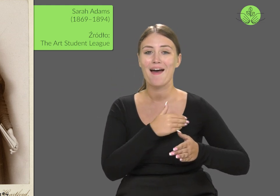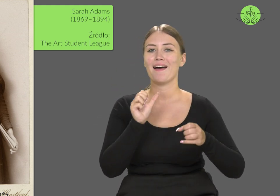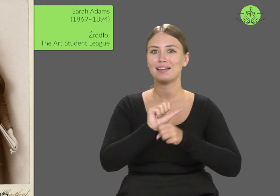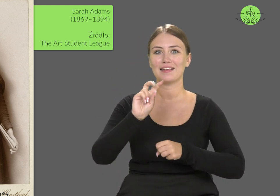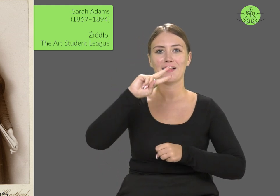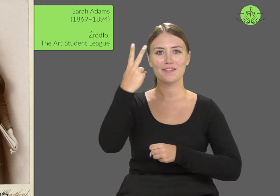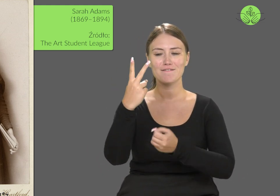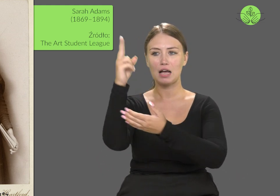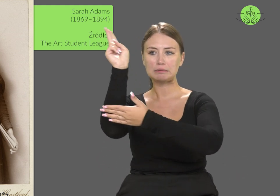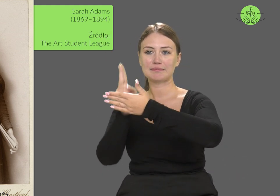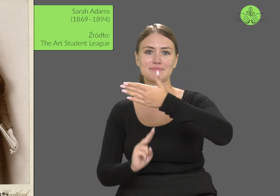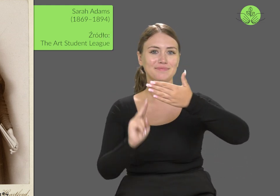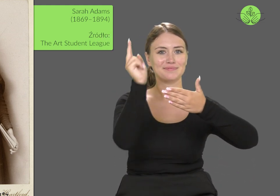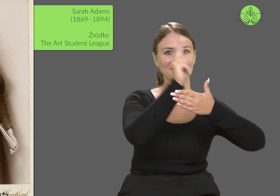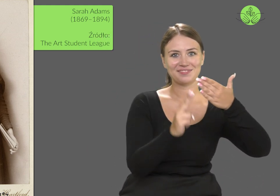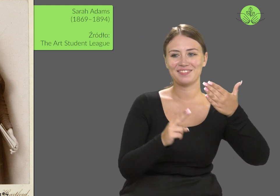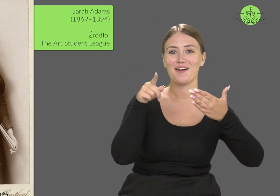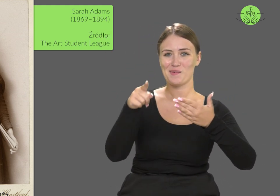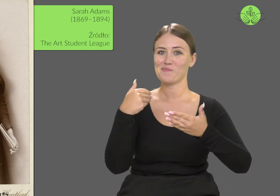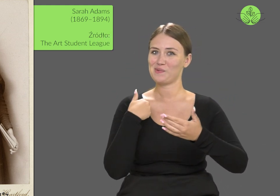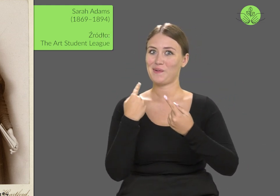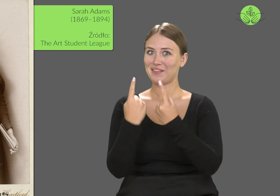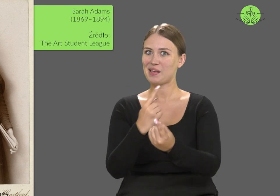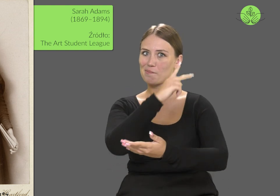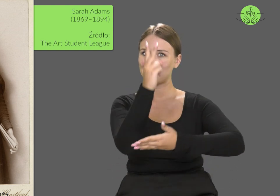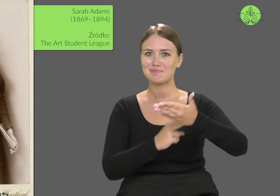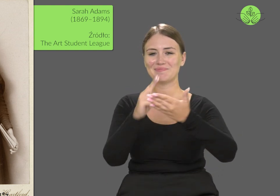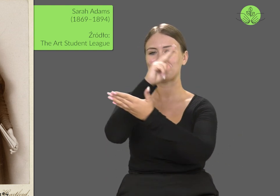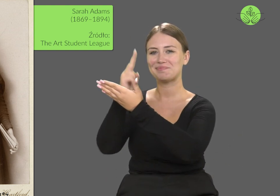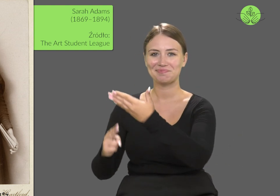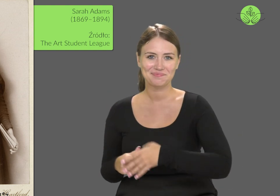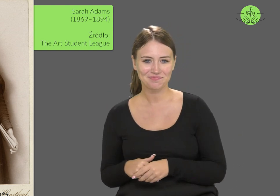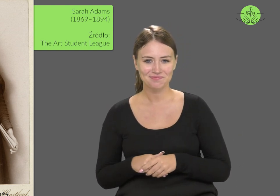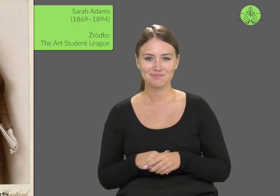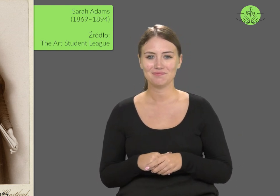hang in the main hallway of her school.